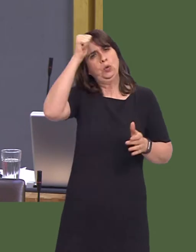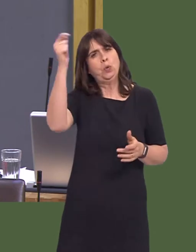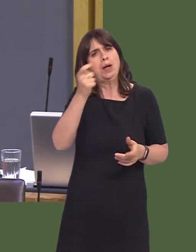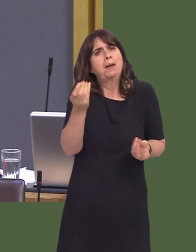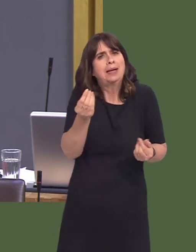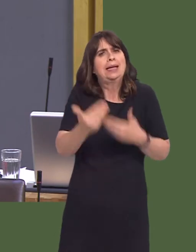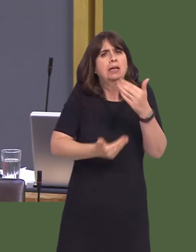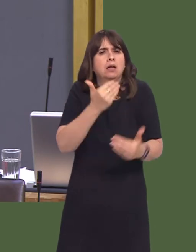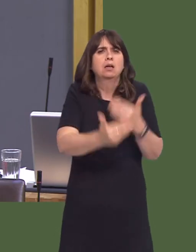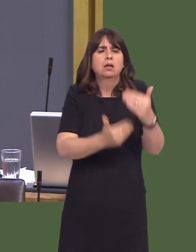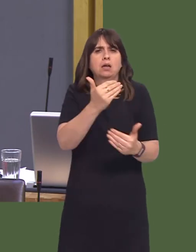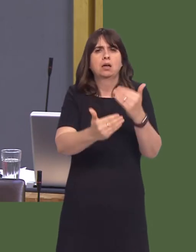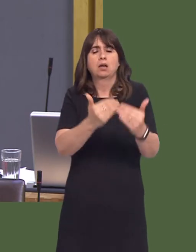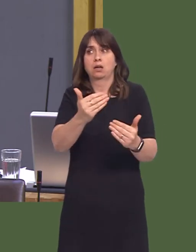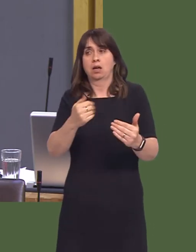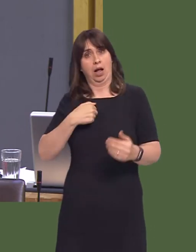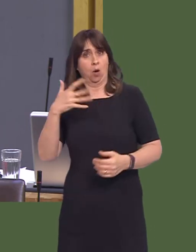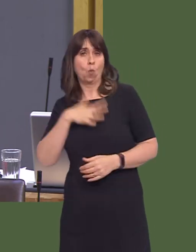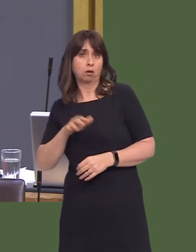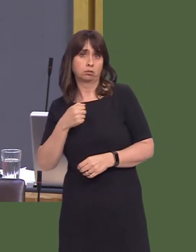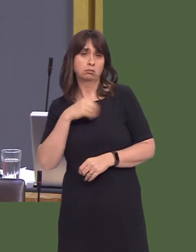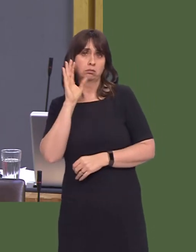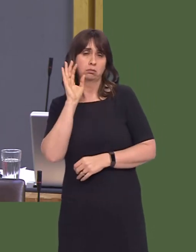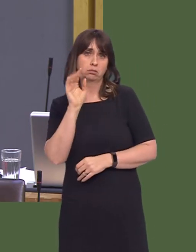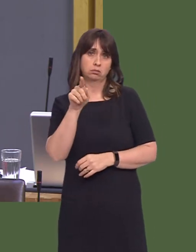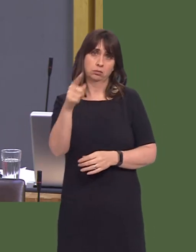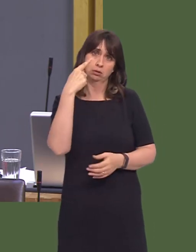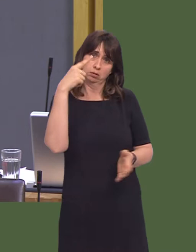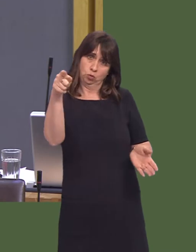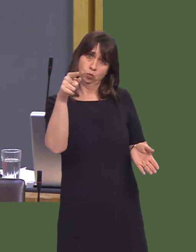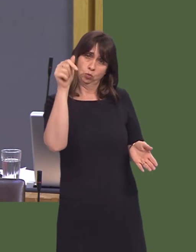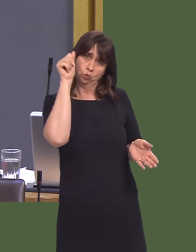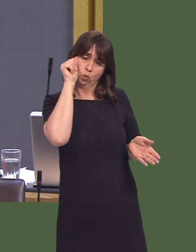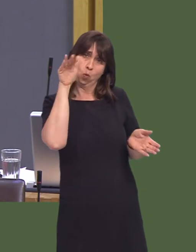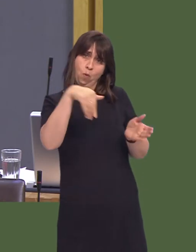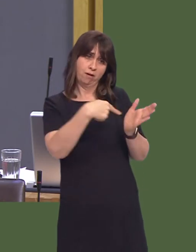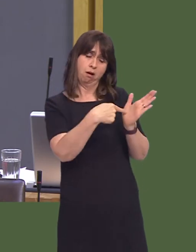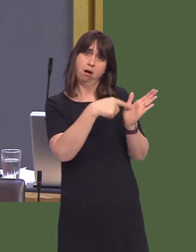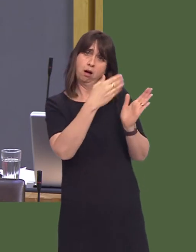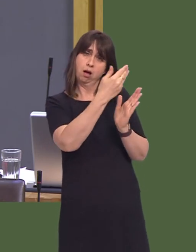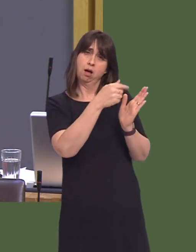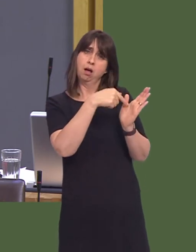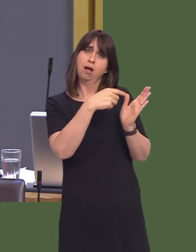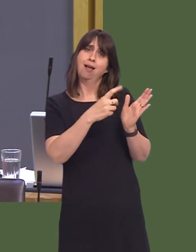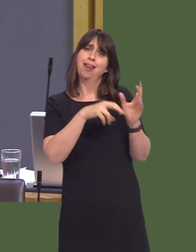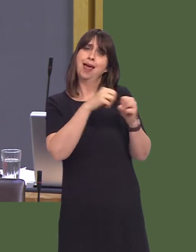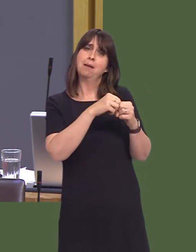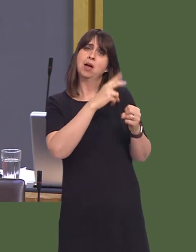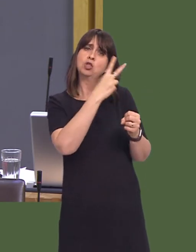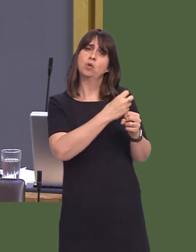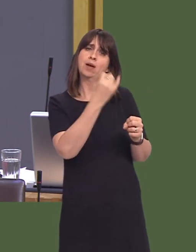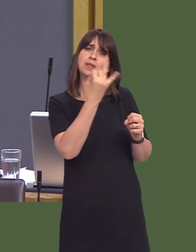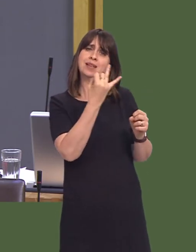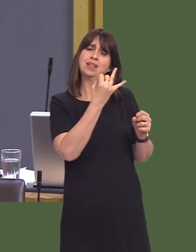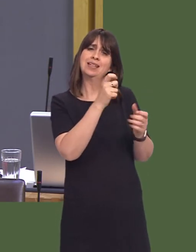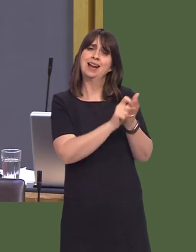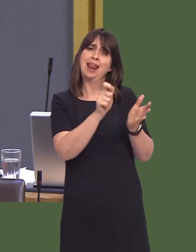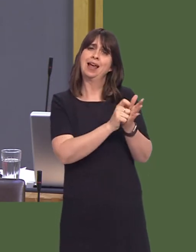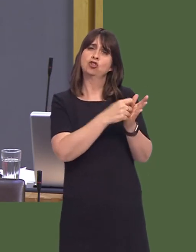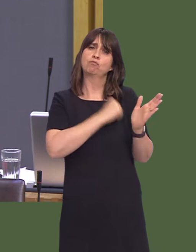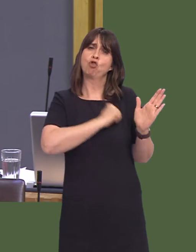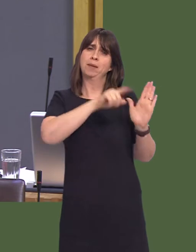Now, with this in mind, I'd like to point you to page 45 of Labour's 2017 election manifesto.